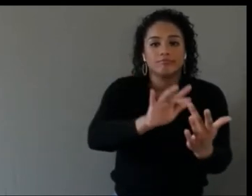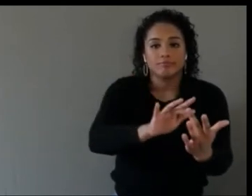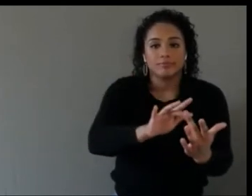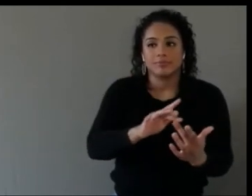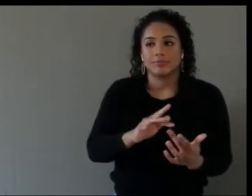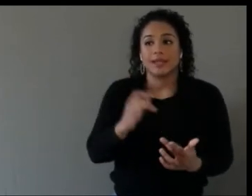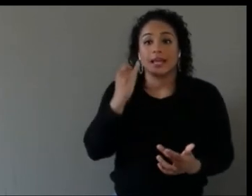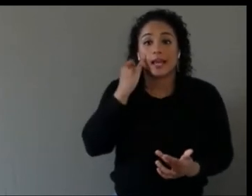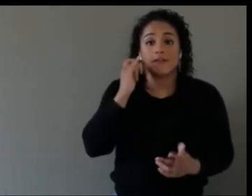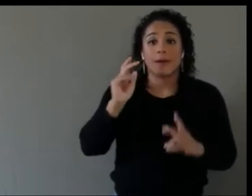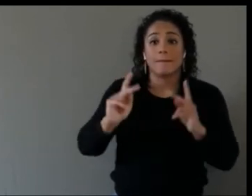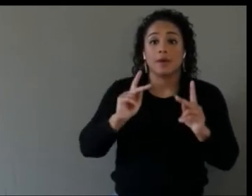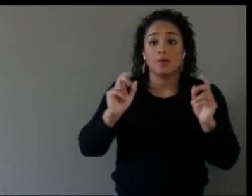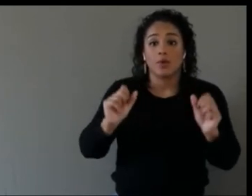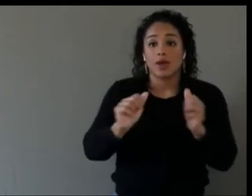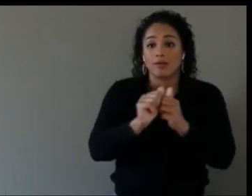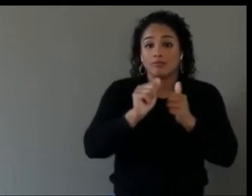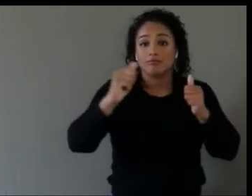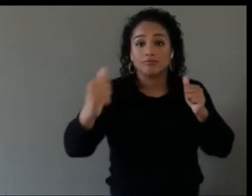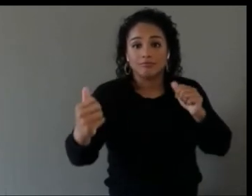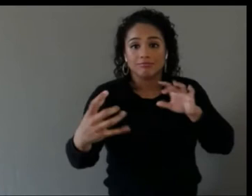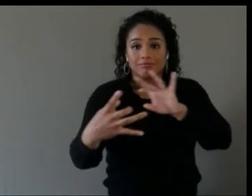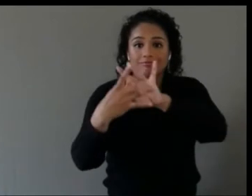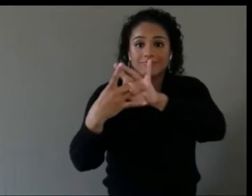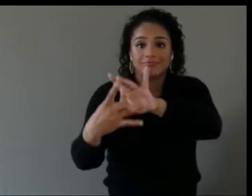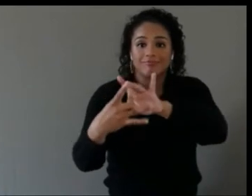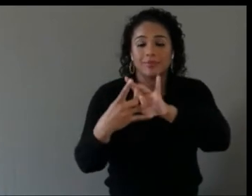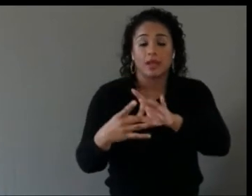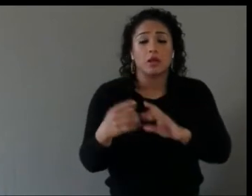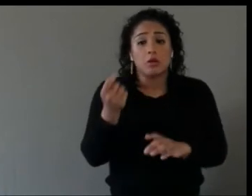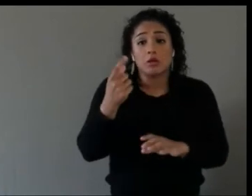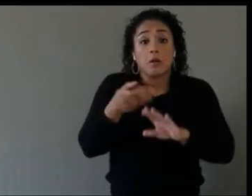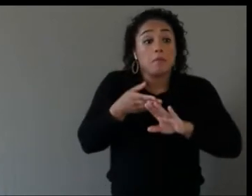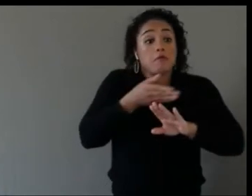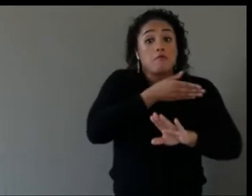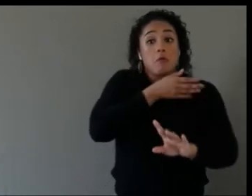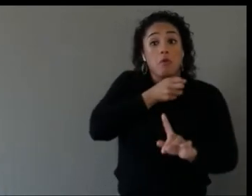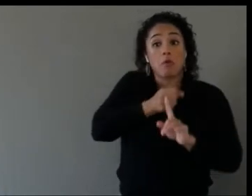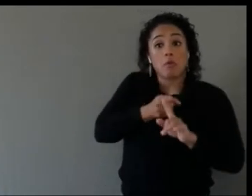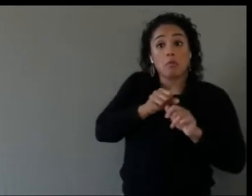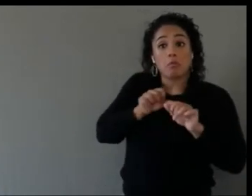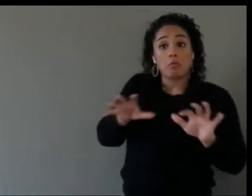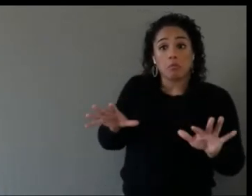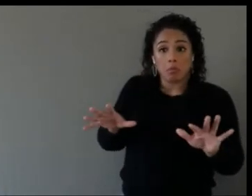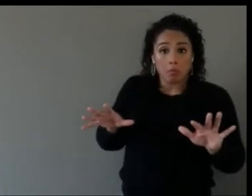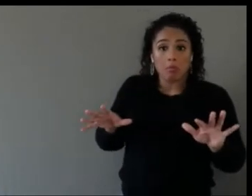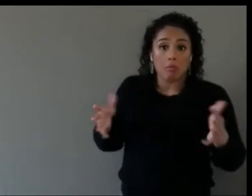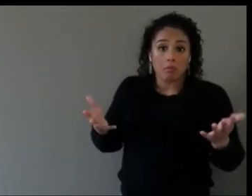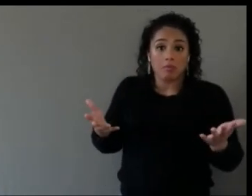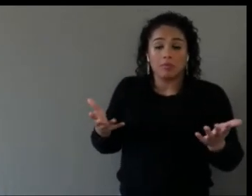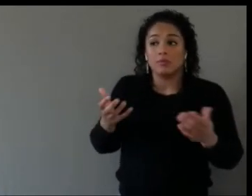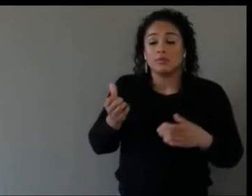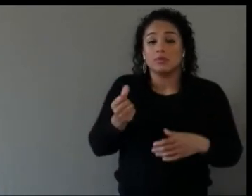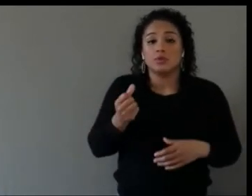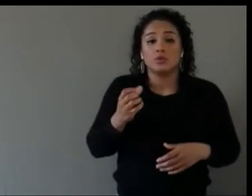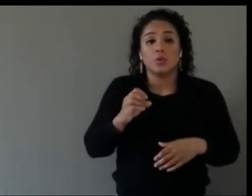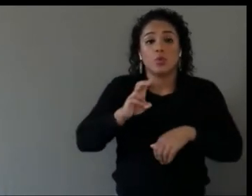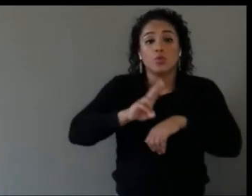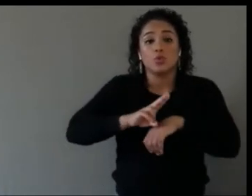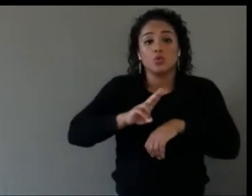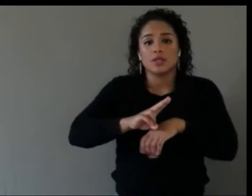prior to the pandemic period so using formats such as Zoom, and mixed formats which will probably move